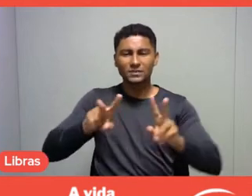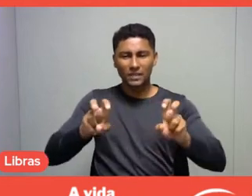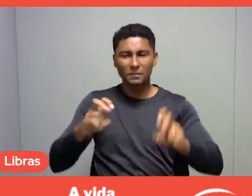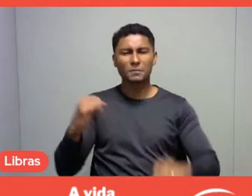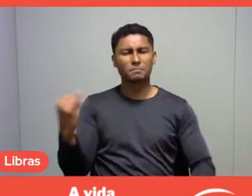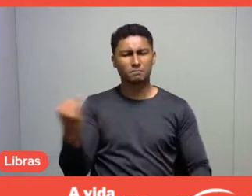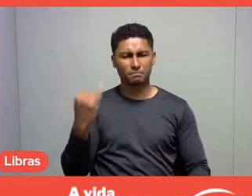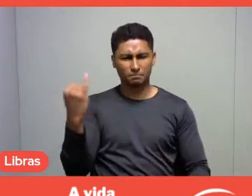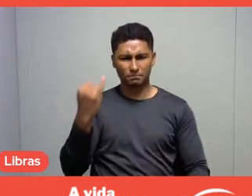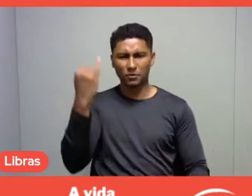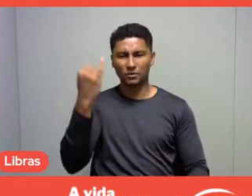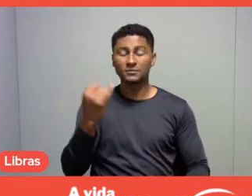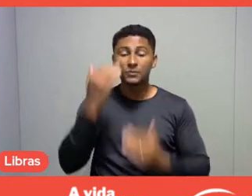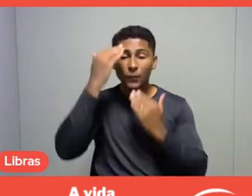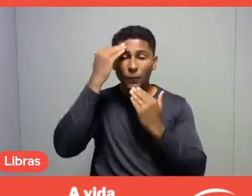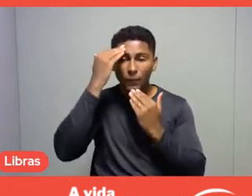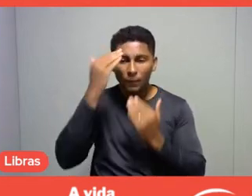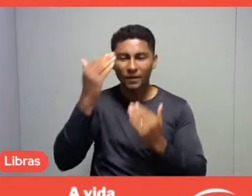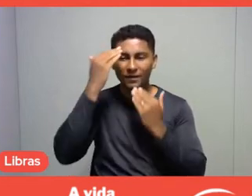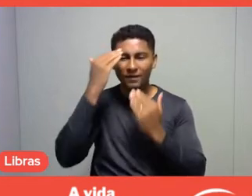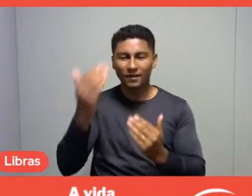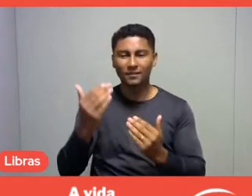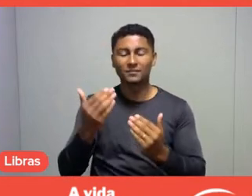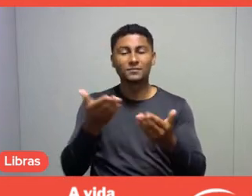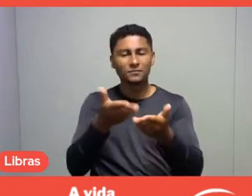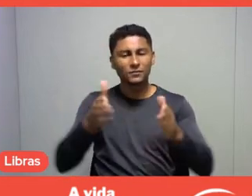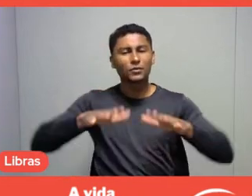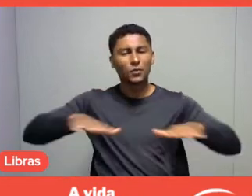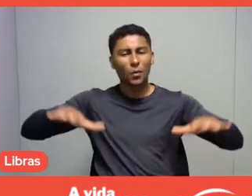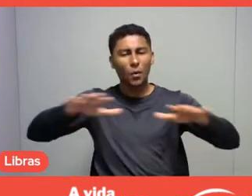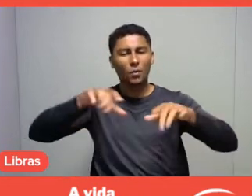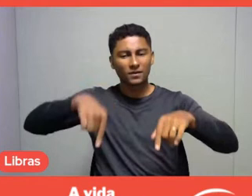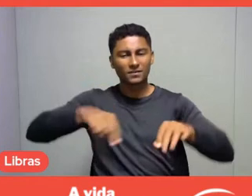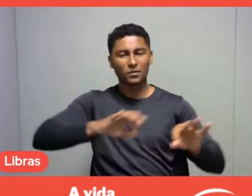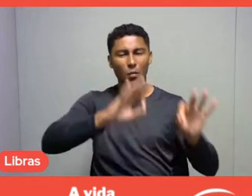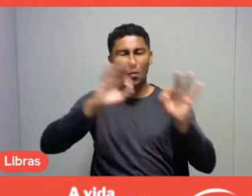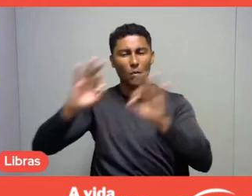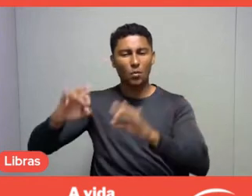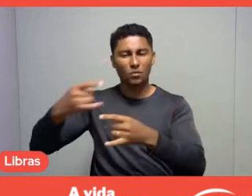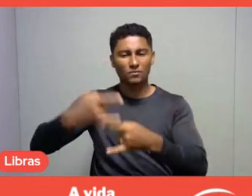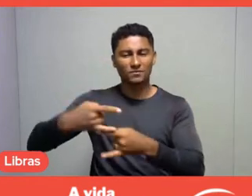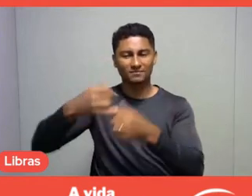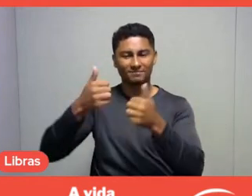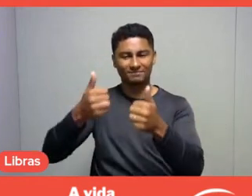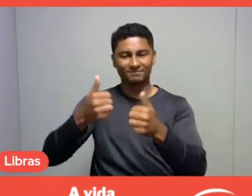So thank you all very much for watching. Márcia, regarding your question specifically,